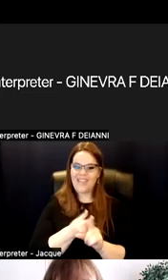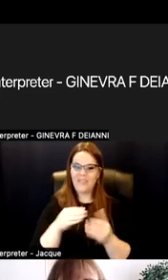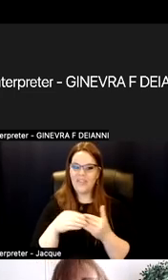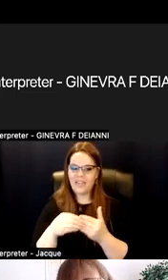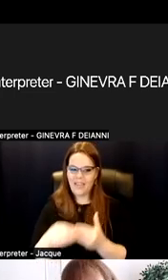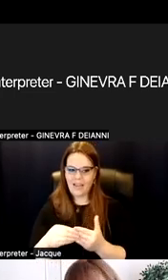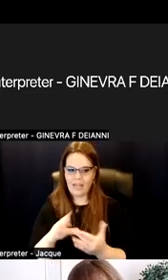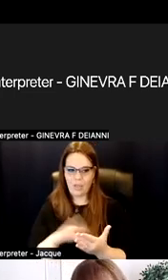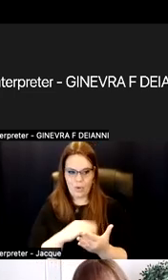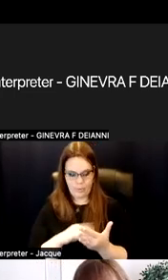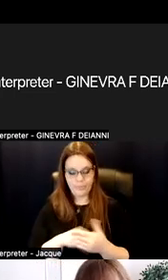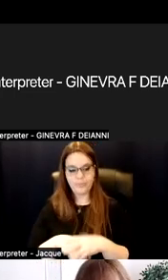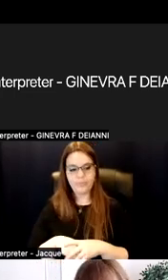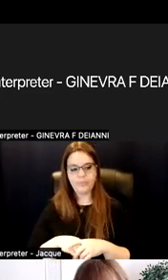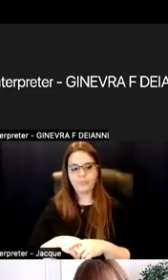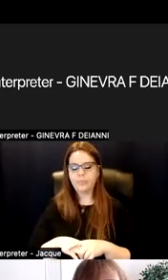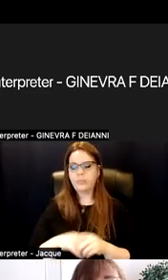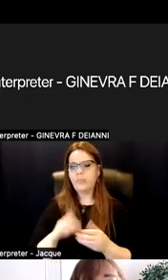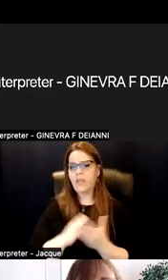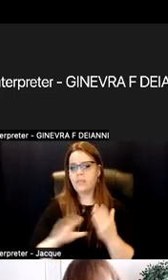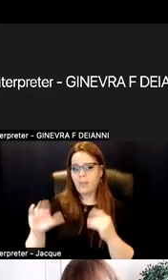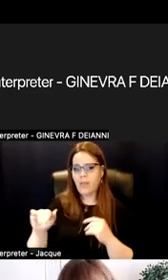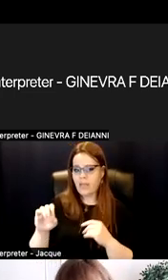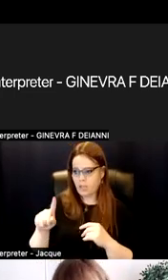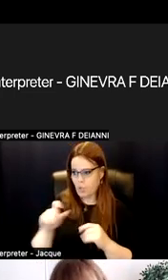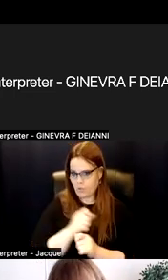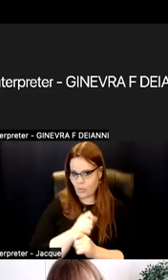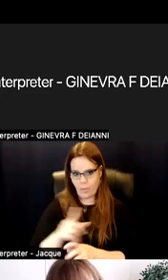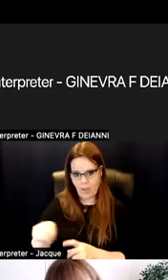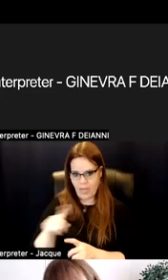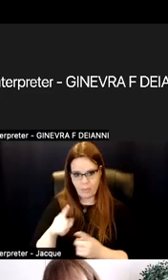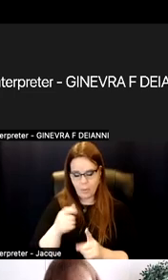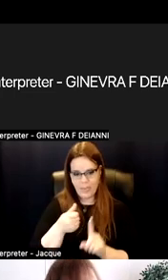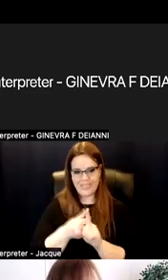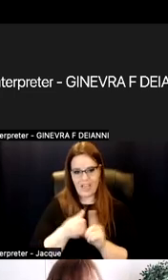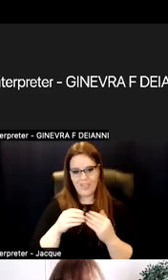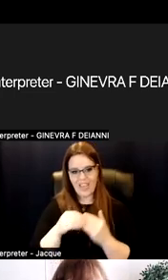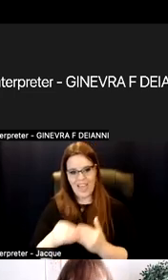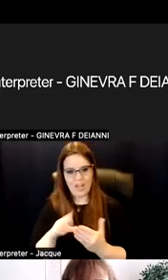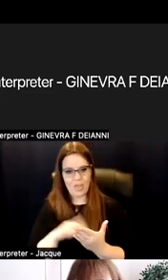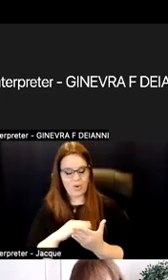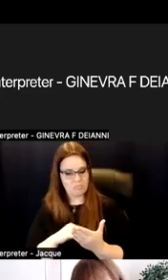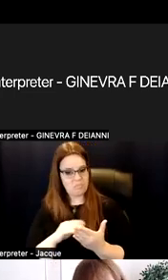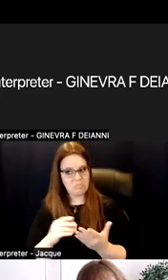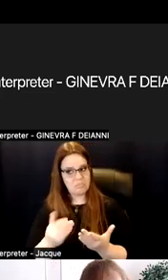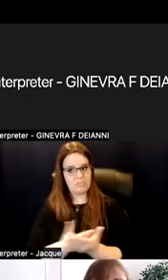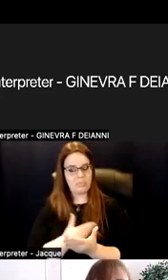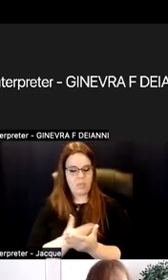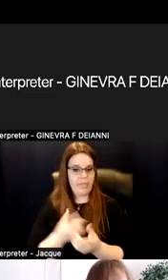And so in some cases with your students, you'll need to prepare them to be self-guided learners. It'll be novel. They come from a high school tradition,